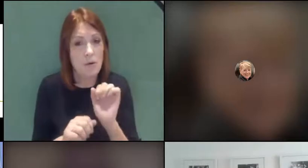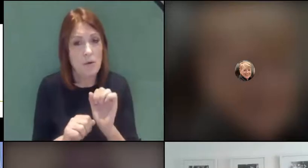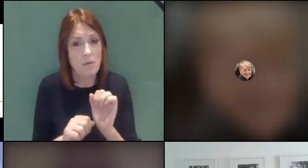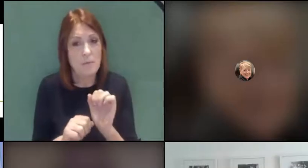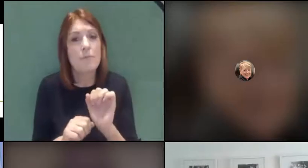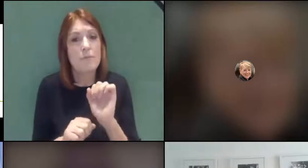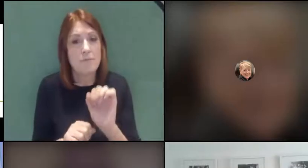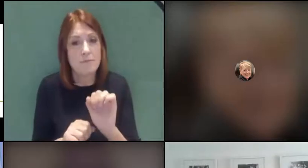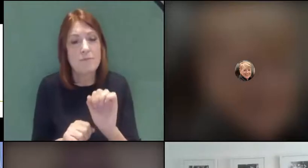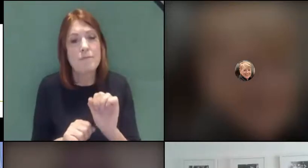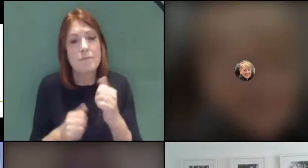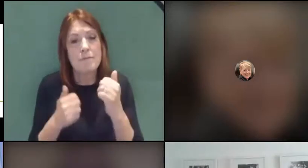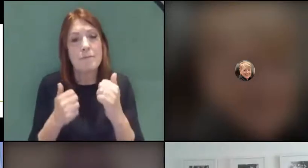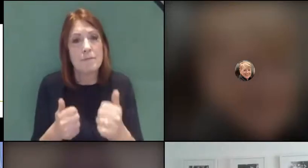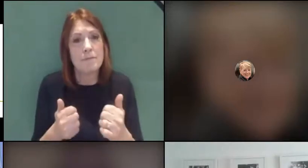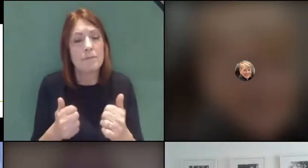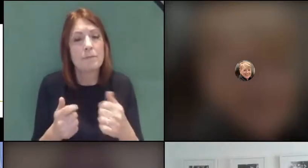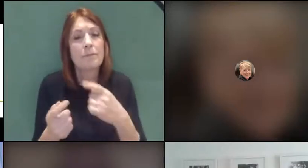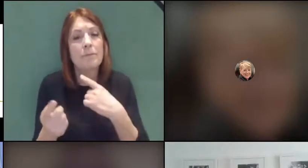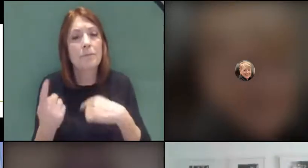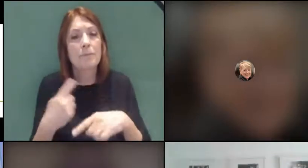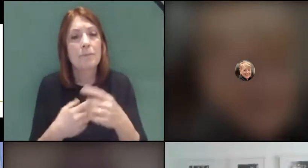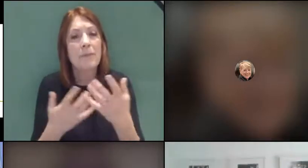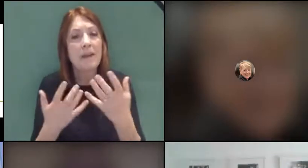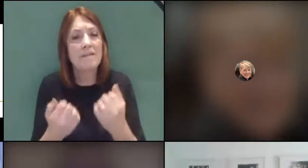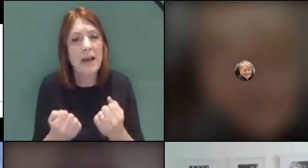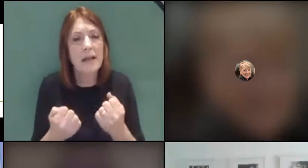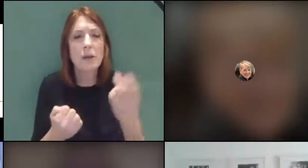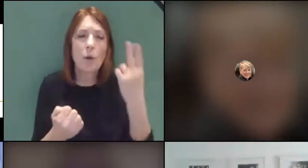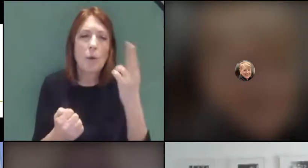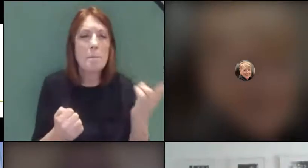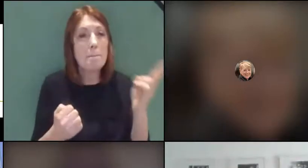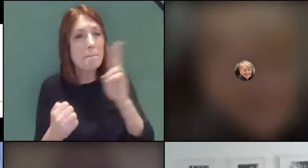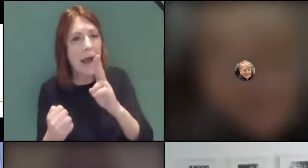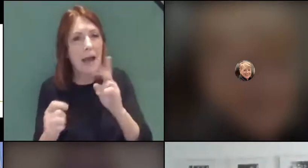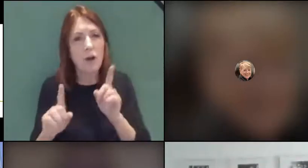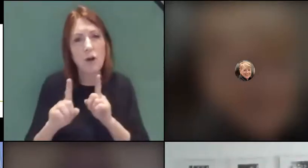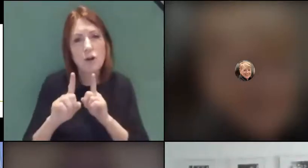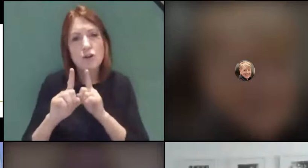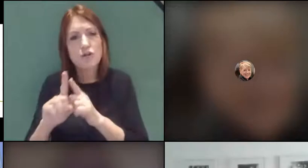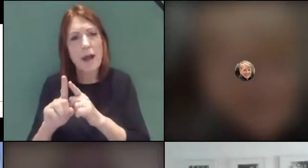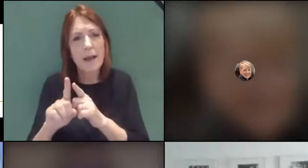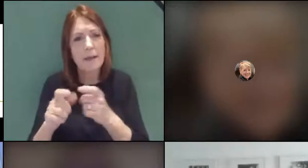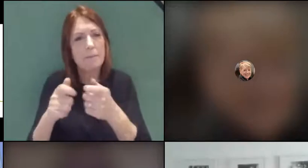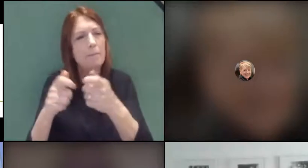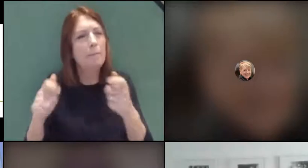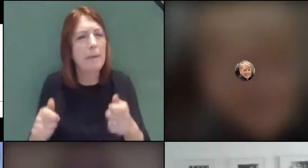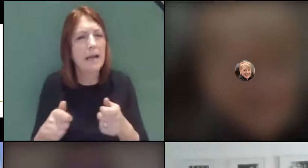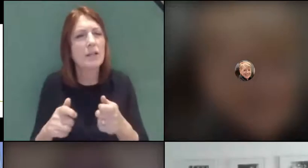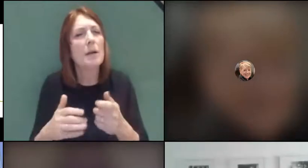Yes, absolutely. So we've had a 'Back on Track' package - lots of that for primary schools as